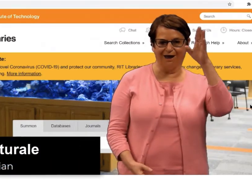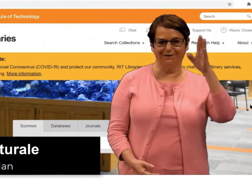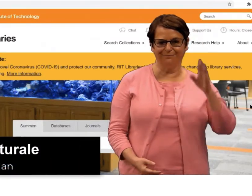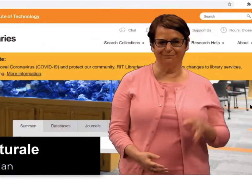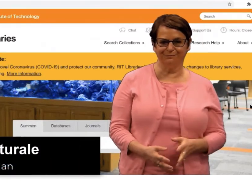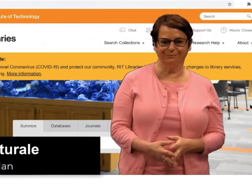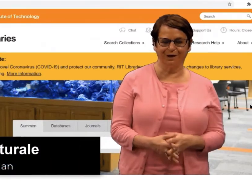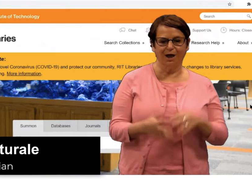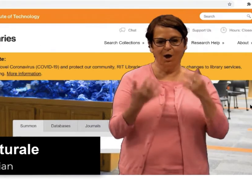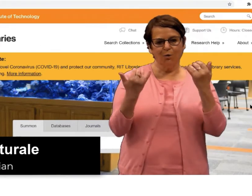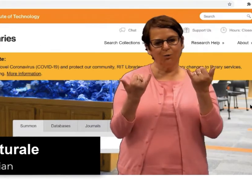Hi.